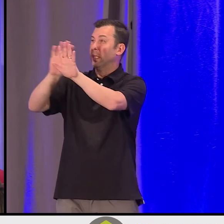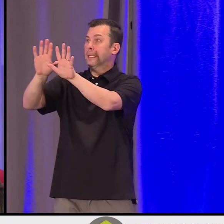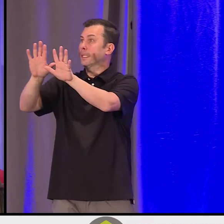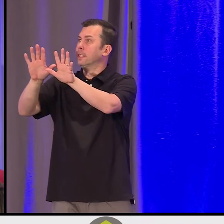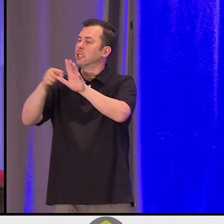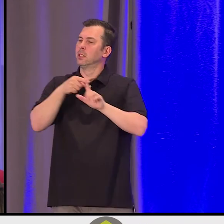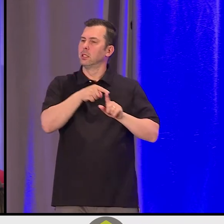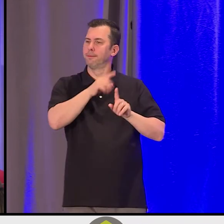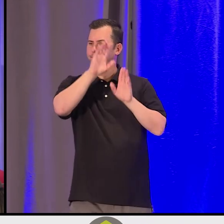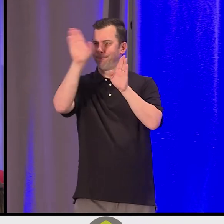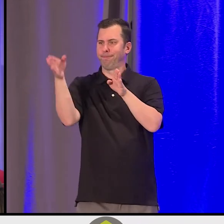a more compassionate place.